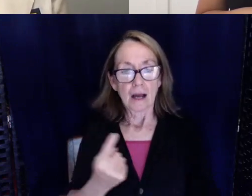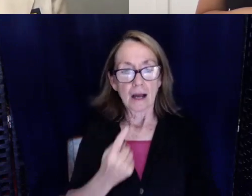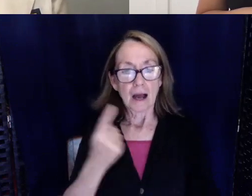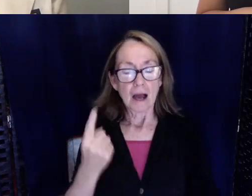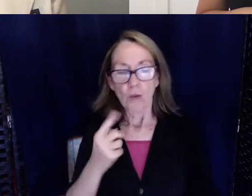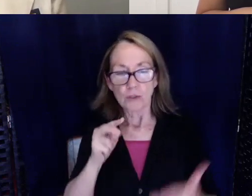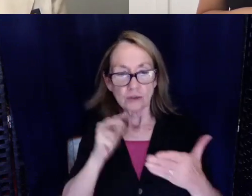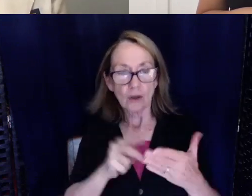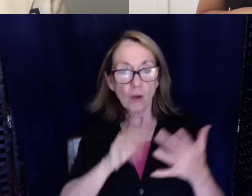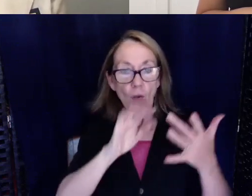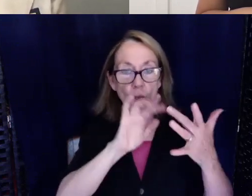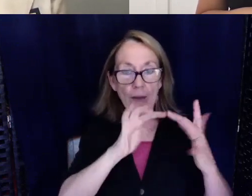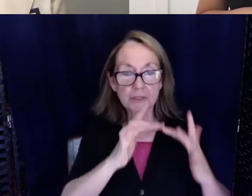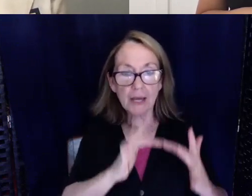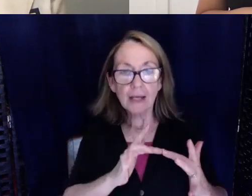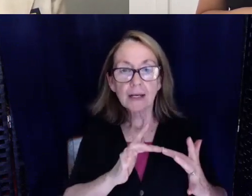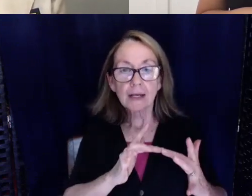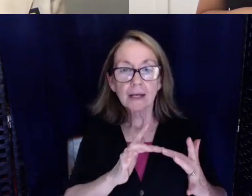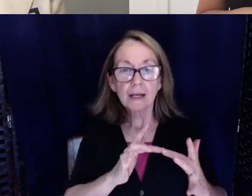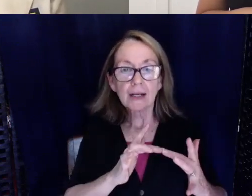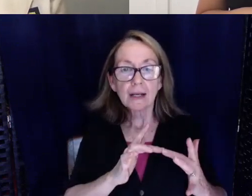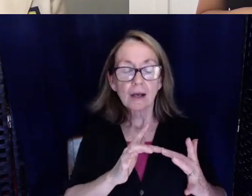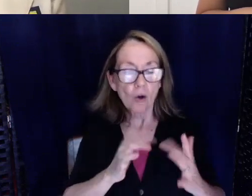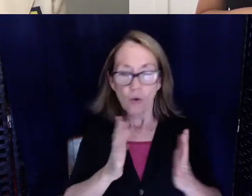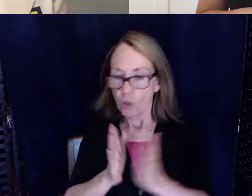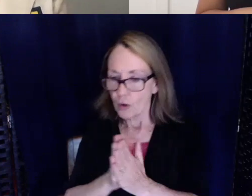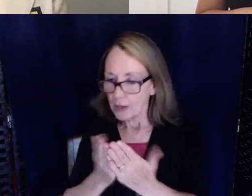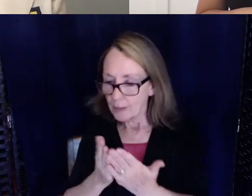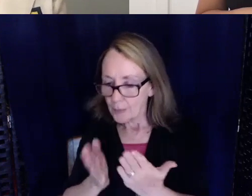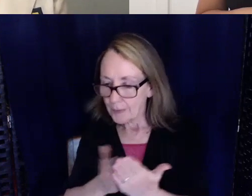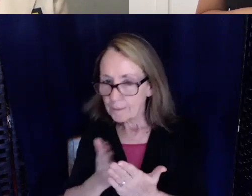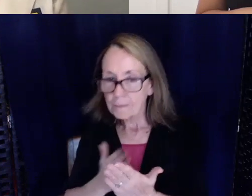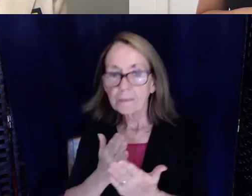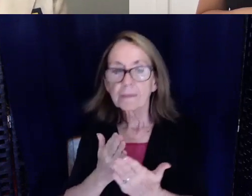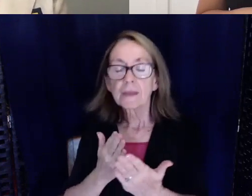or look in the book or whatever so that I could understand like what my